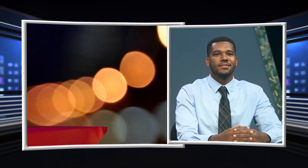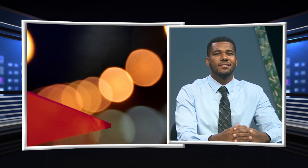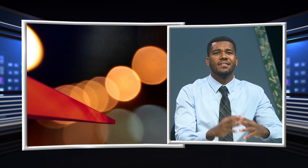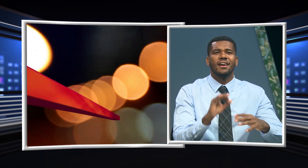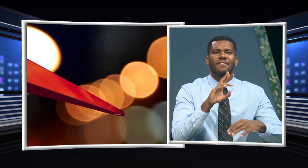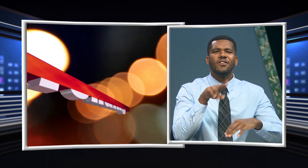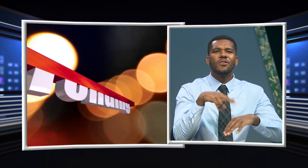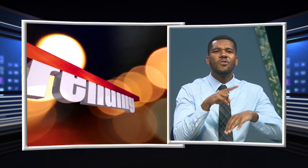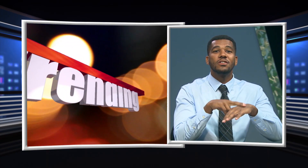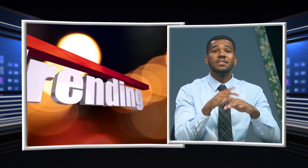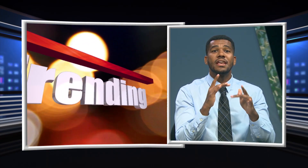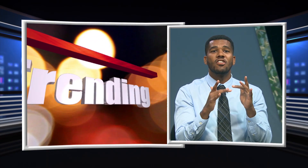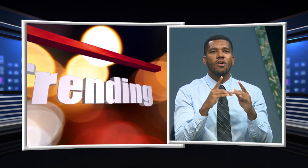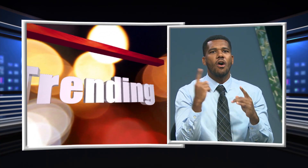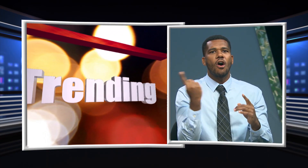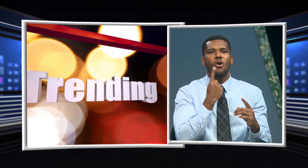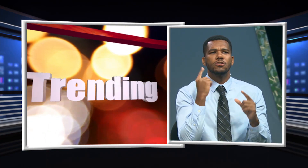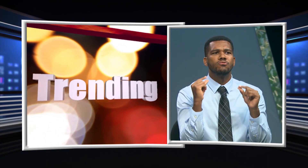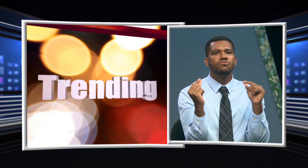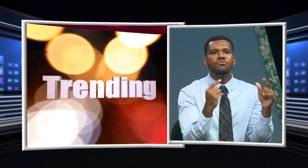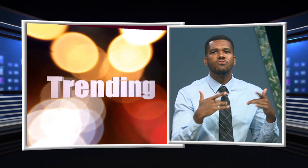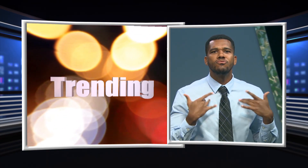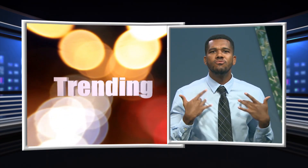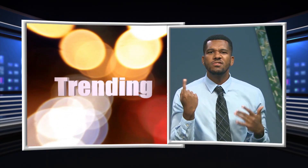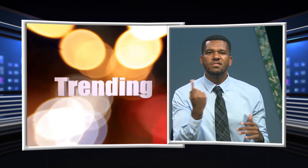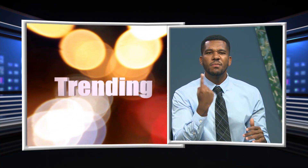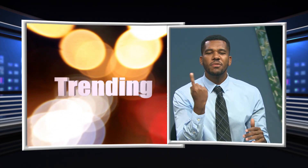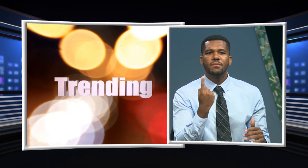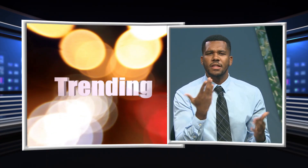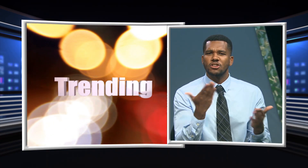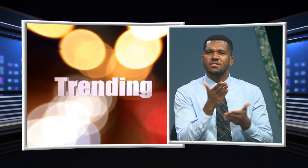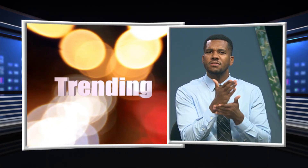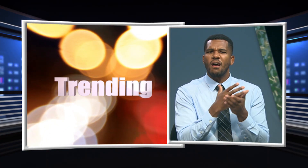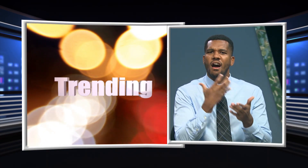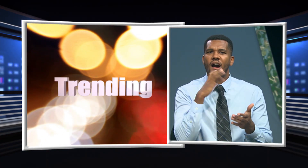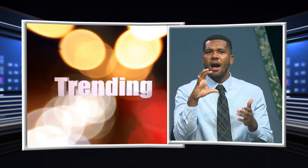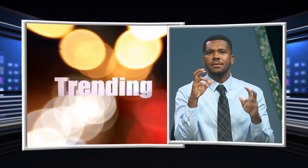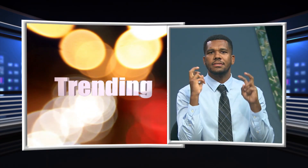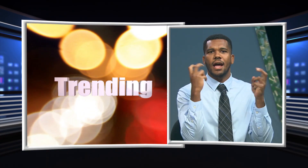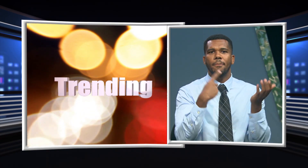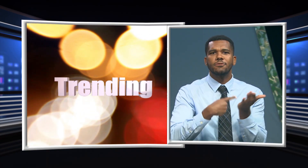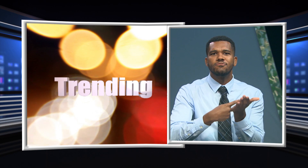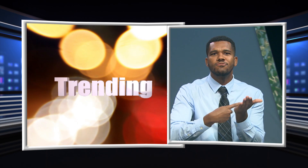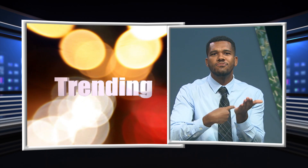Of course the internet is always a buzz with something. Here are a few topics that are trending